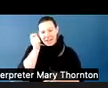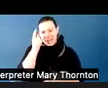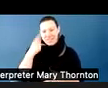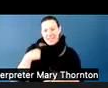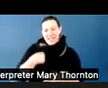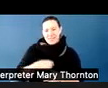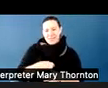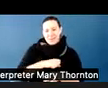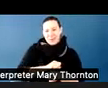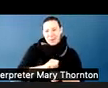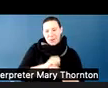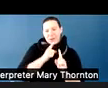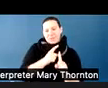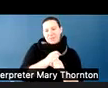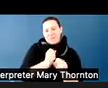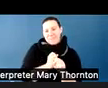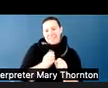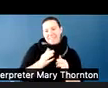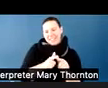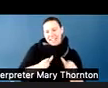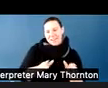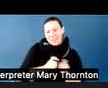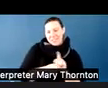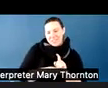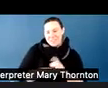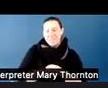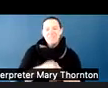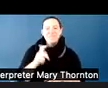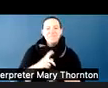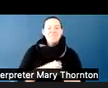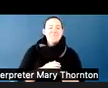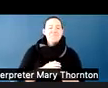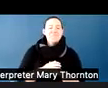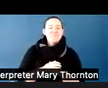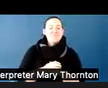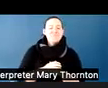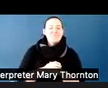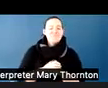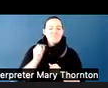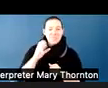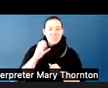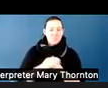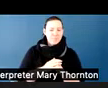All right, so we will get started. So when we talk about supporting neurodiverse learners